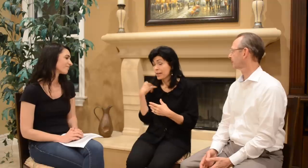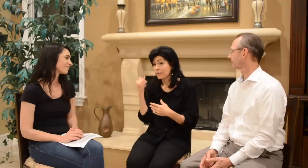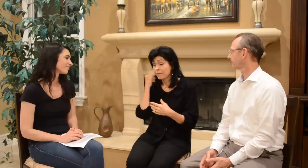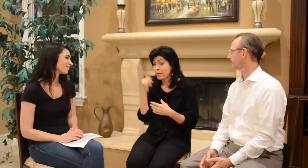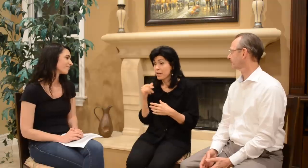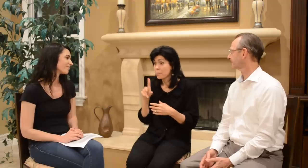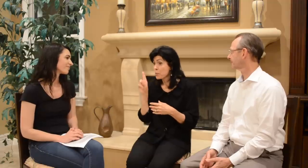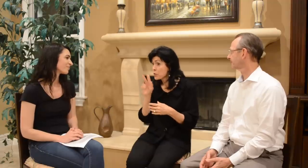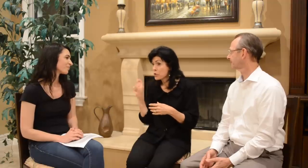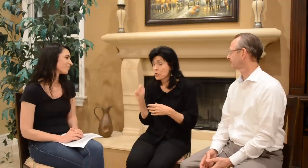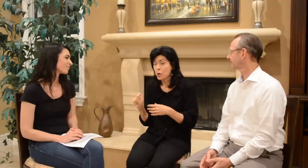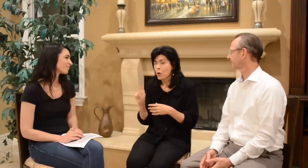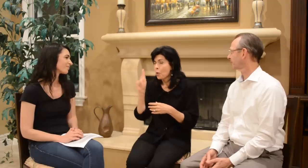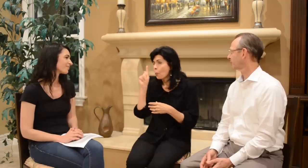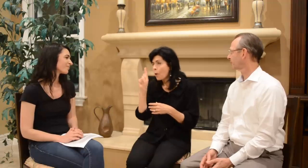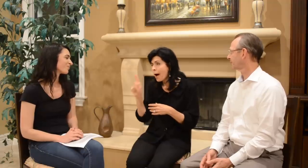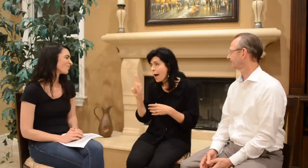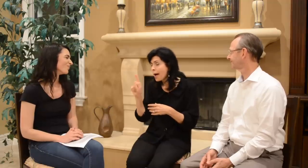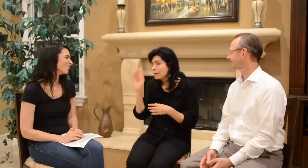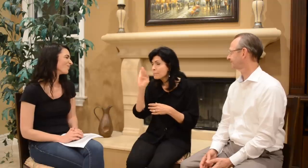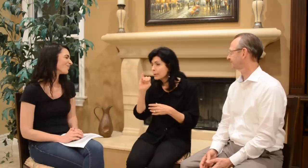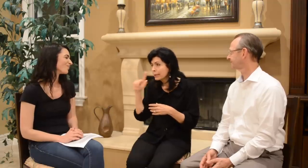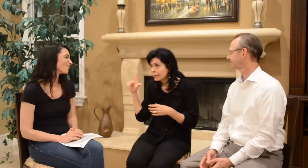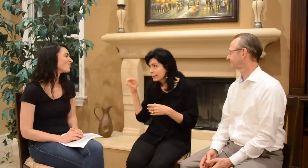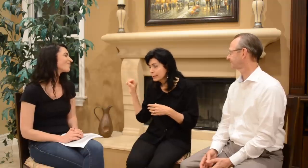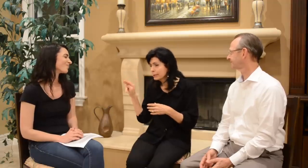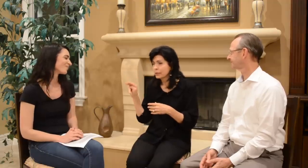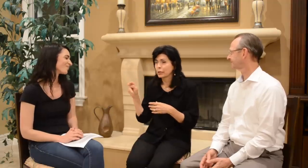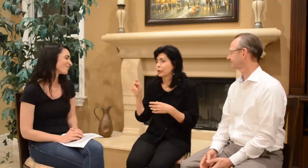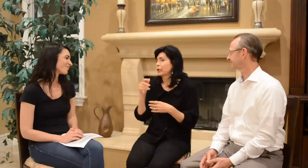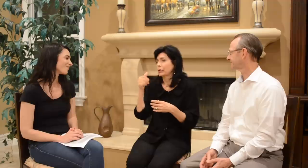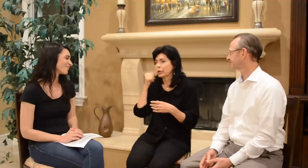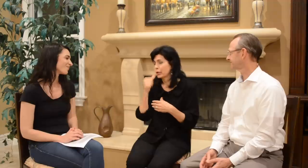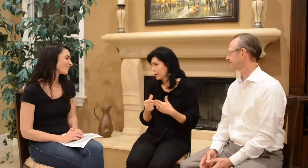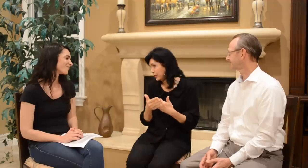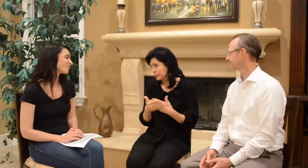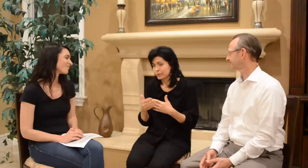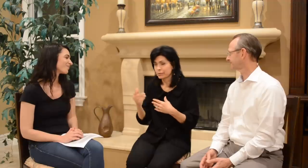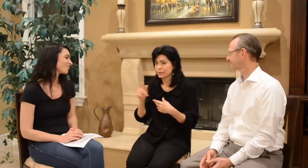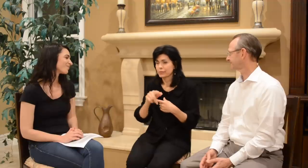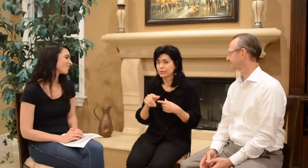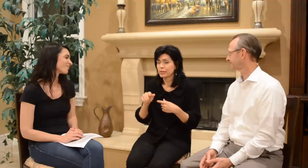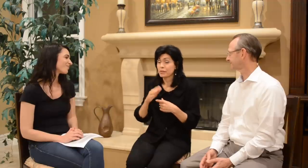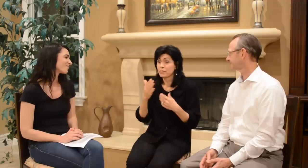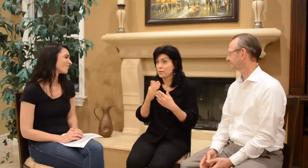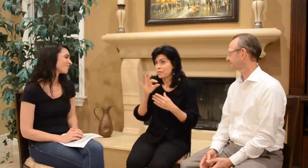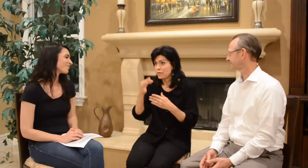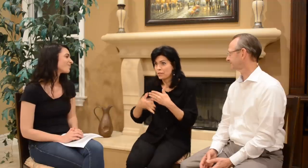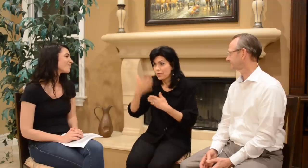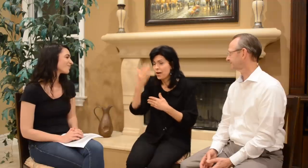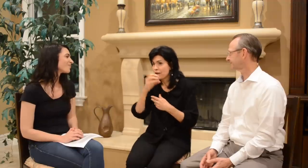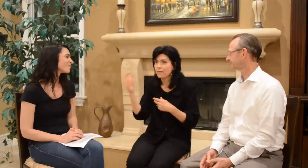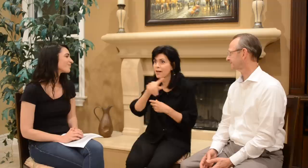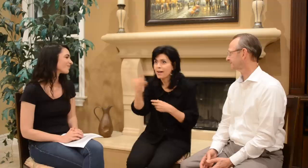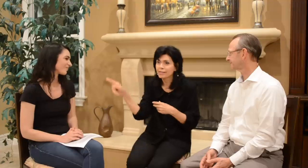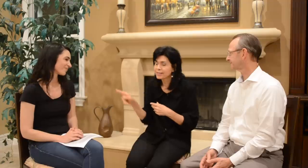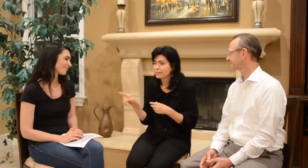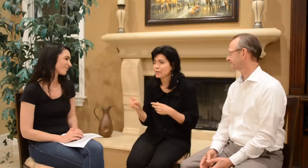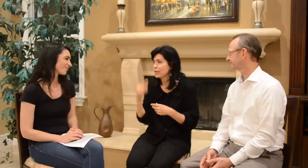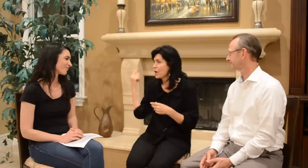And if they could give us one billion girls-